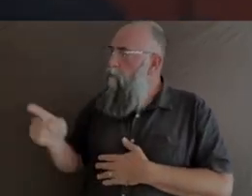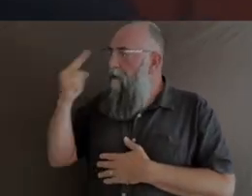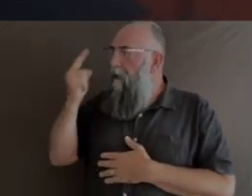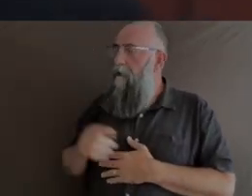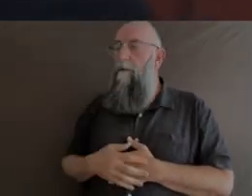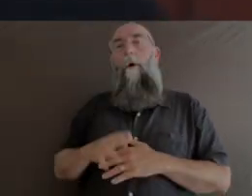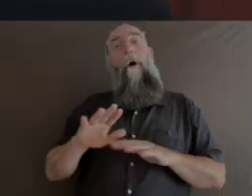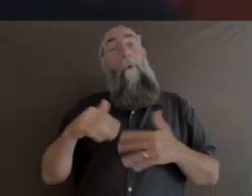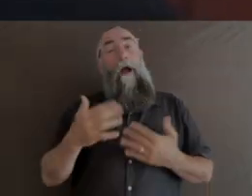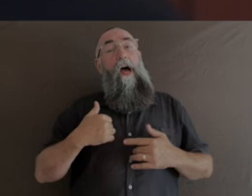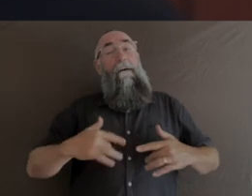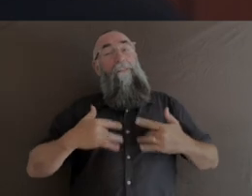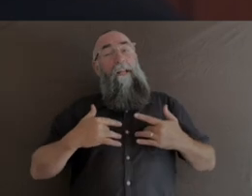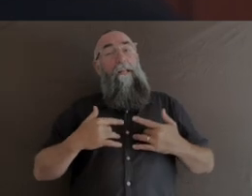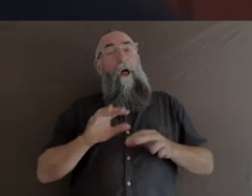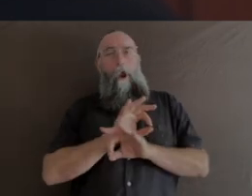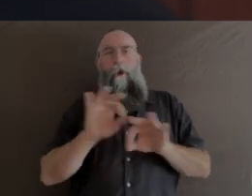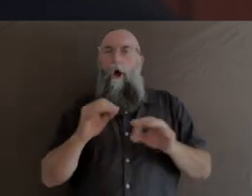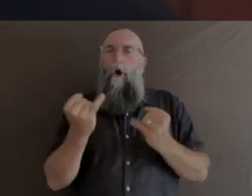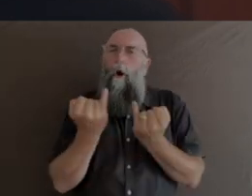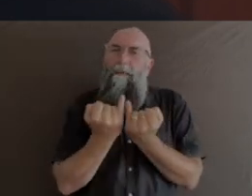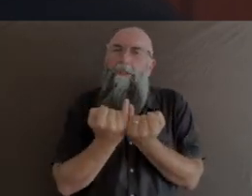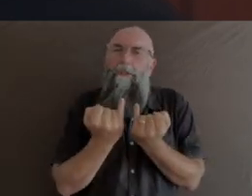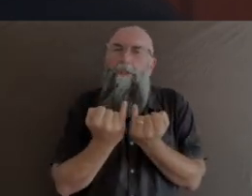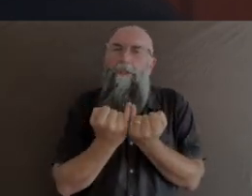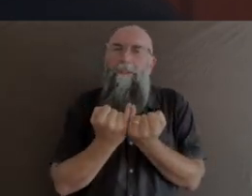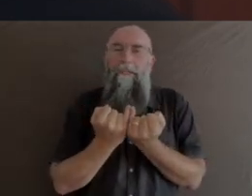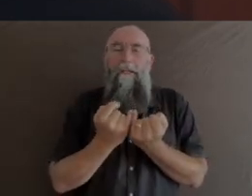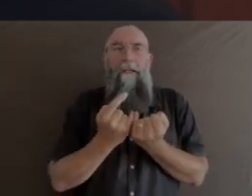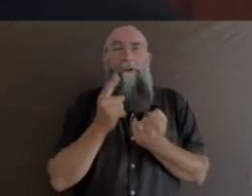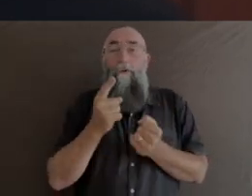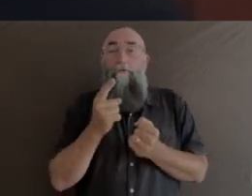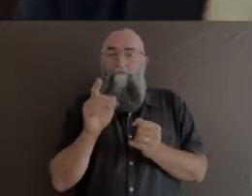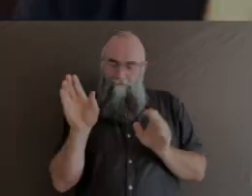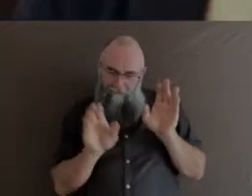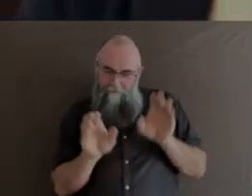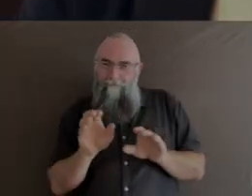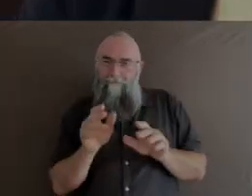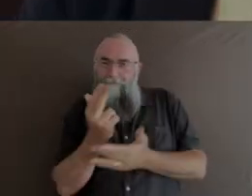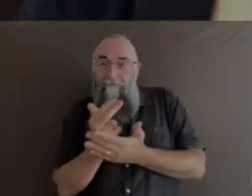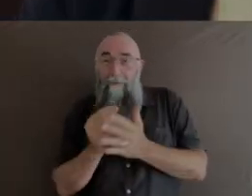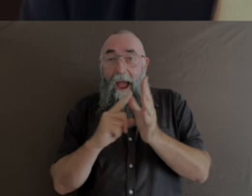That, yeah, creating art is not about competing. It's one of the privileges of art.